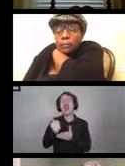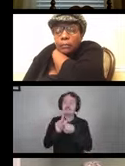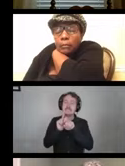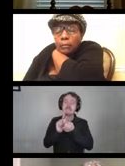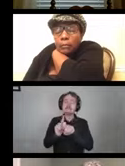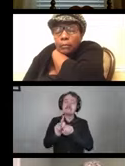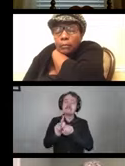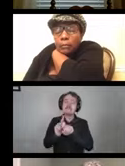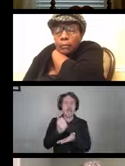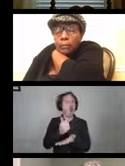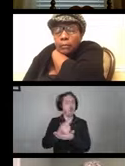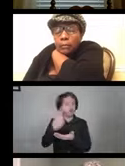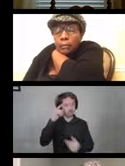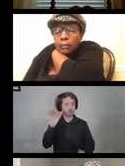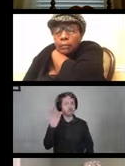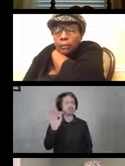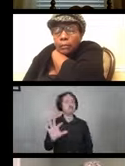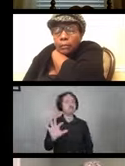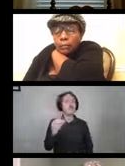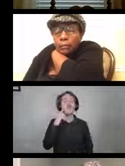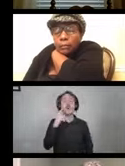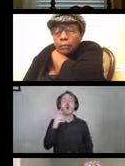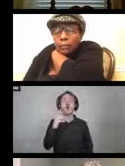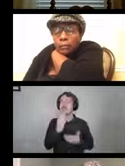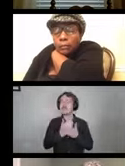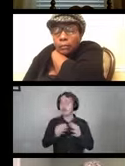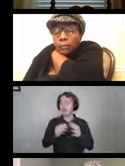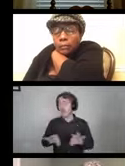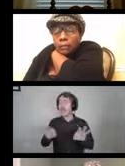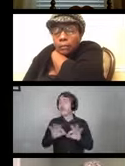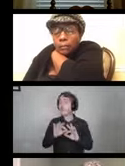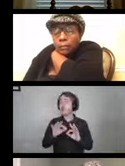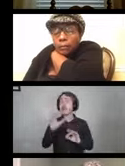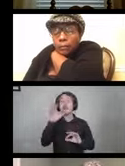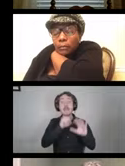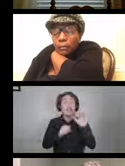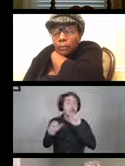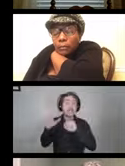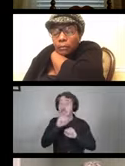Just a helpful tip for covering some of that important spots on a manual chair.